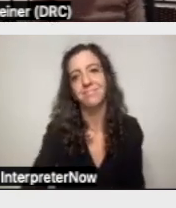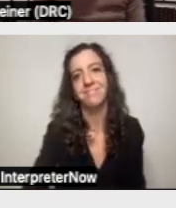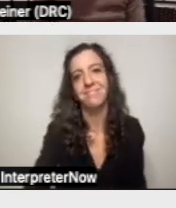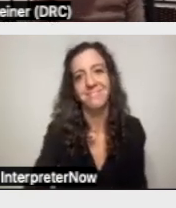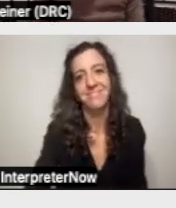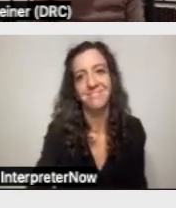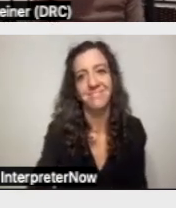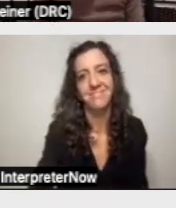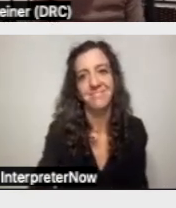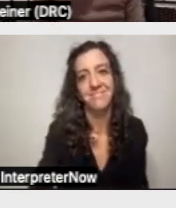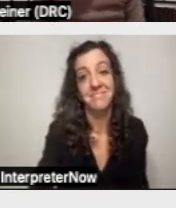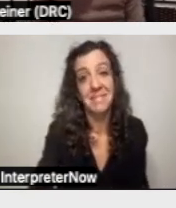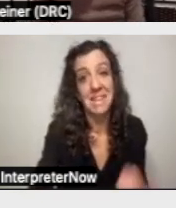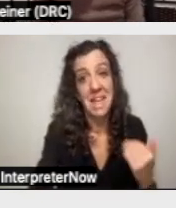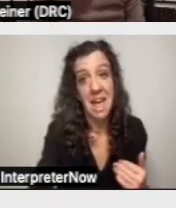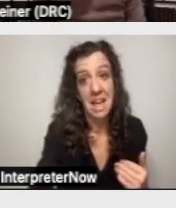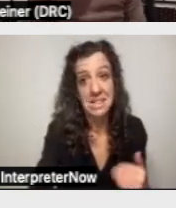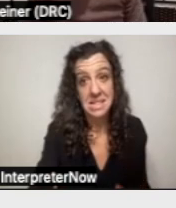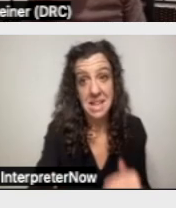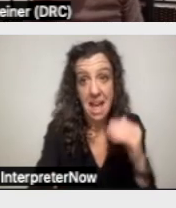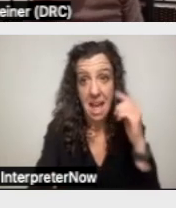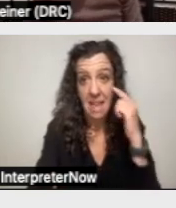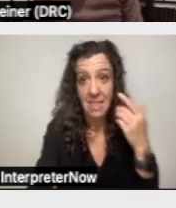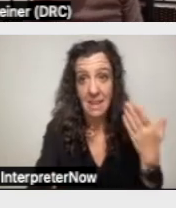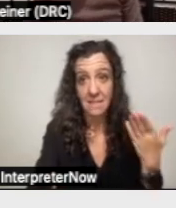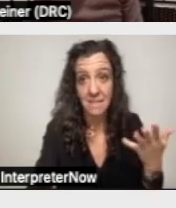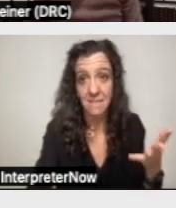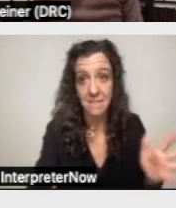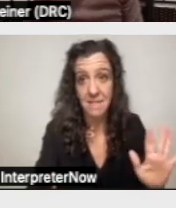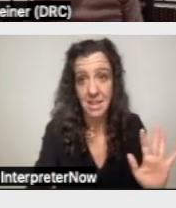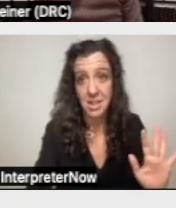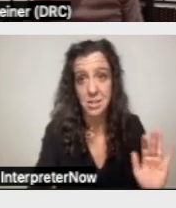The next slide, I think this concludes the substantive portion of the presentation.